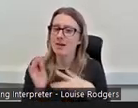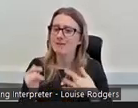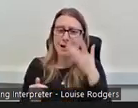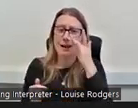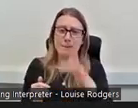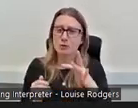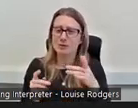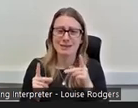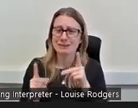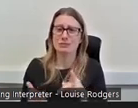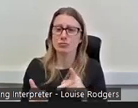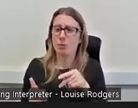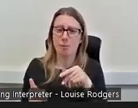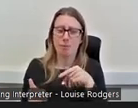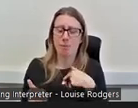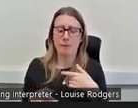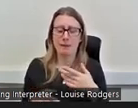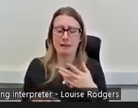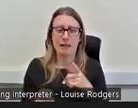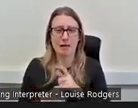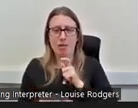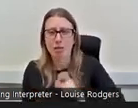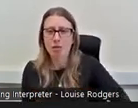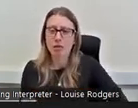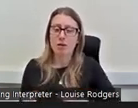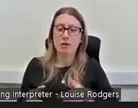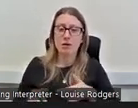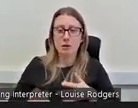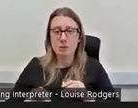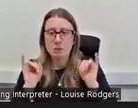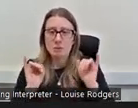day every so often, that bit of imposter syndrome just eats away at me because I feel like I didn't